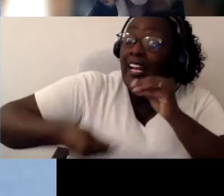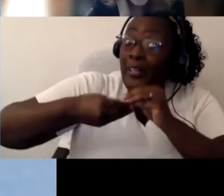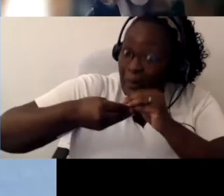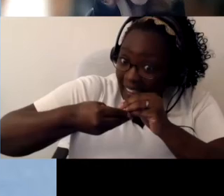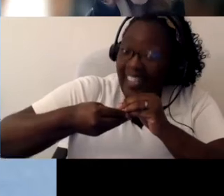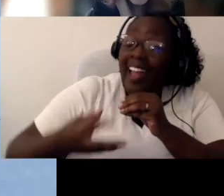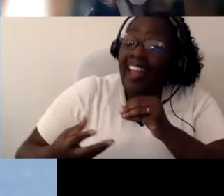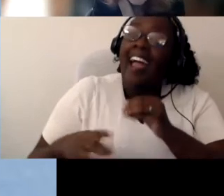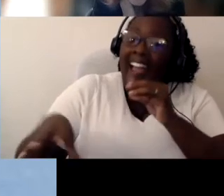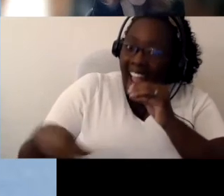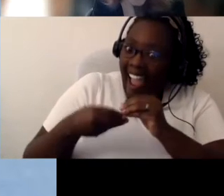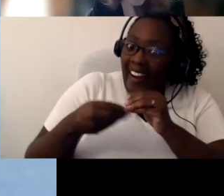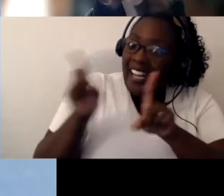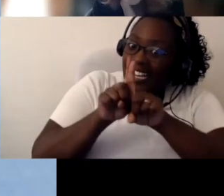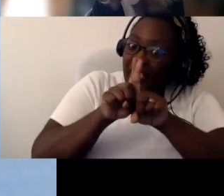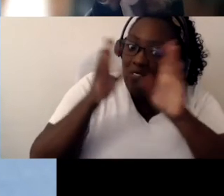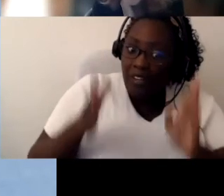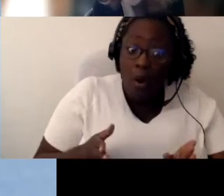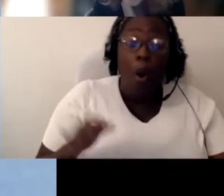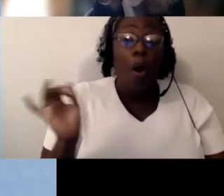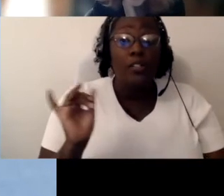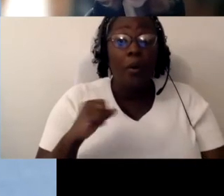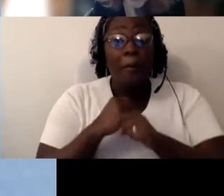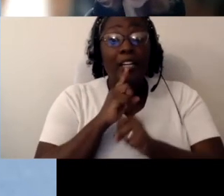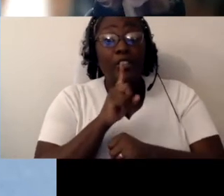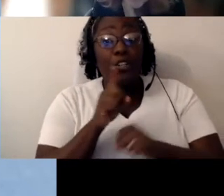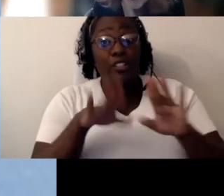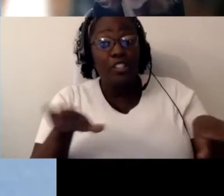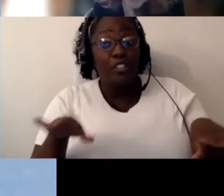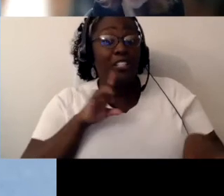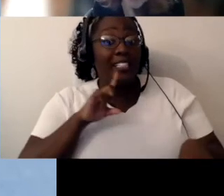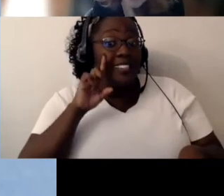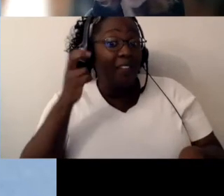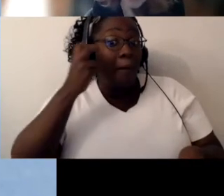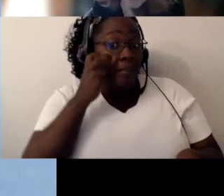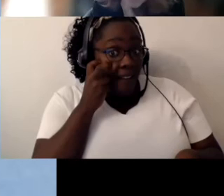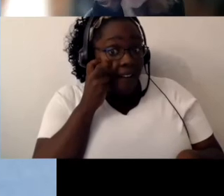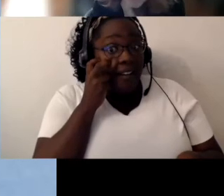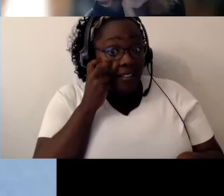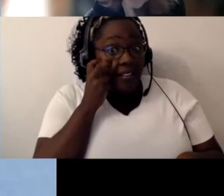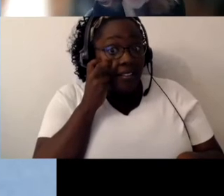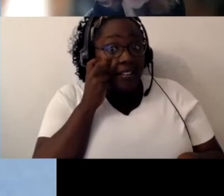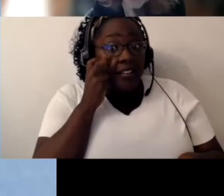They've also said, we wanna make sure that children who are deafblind, their abilities,